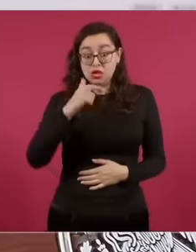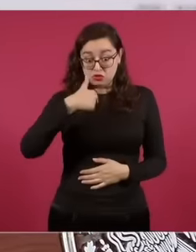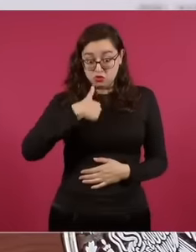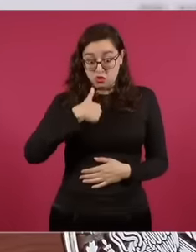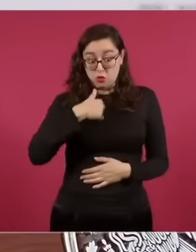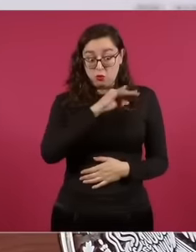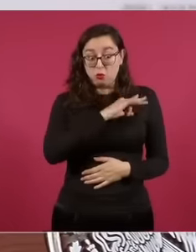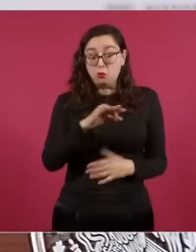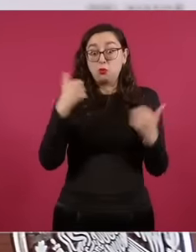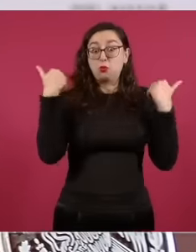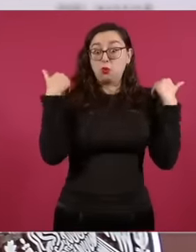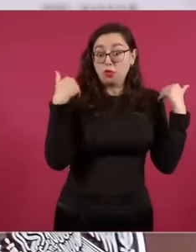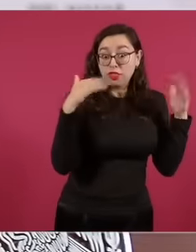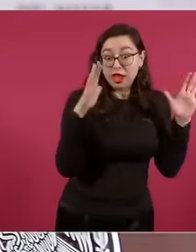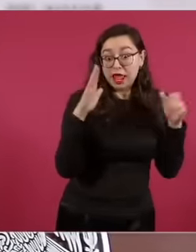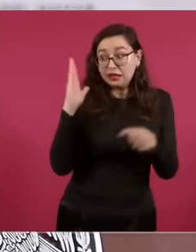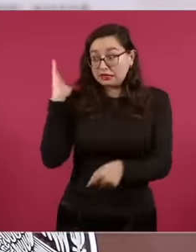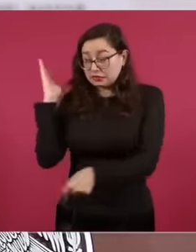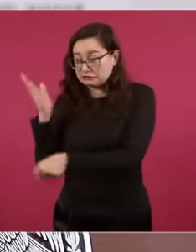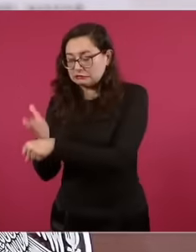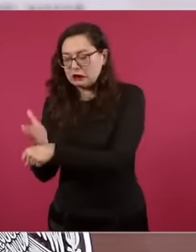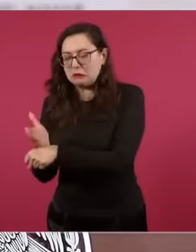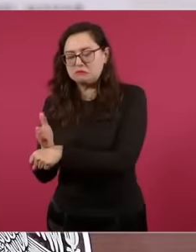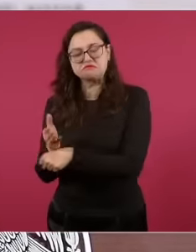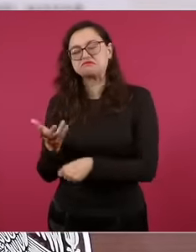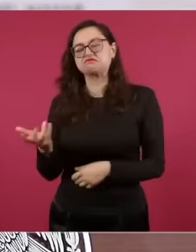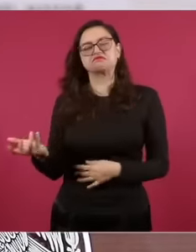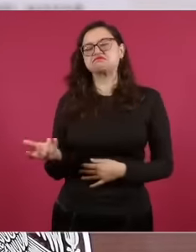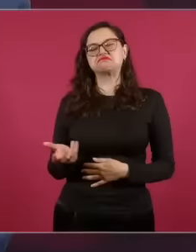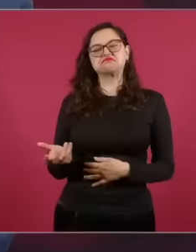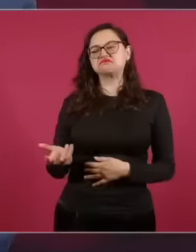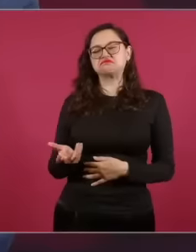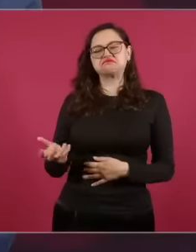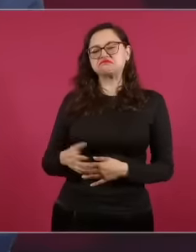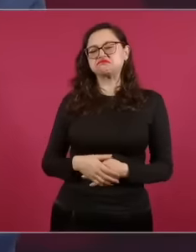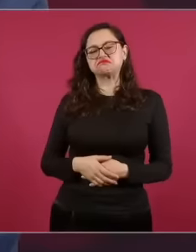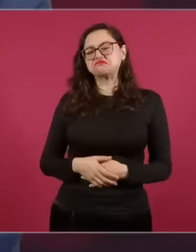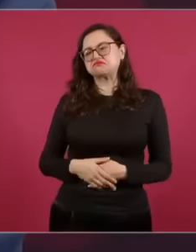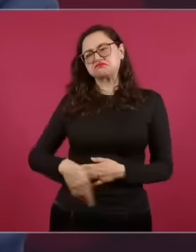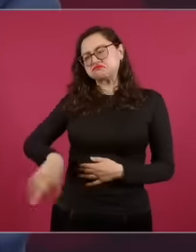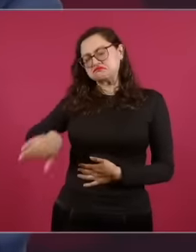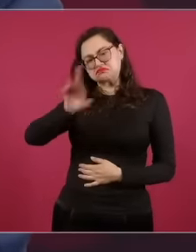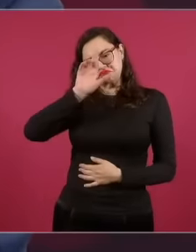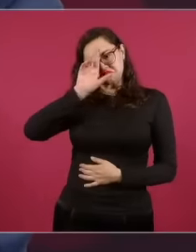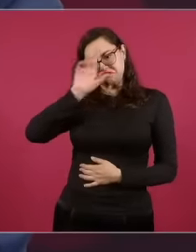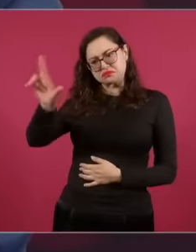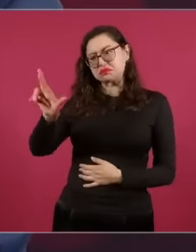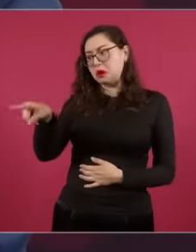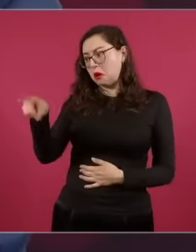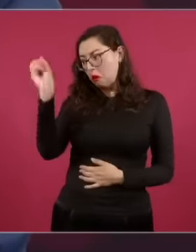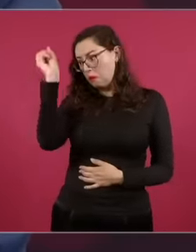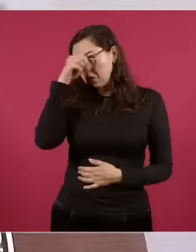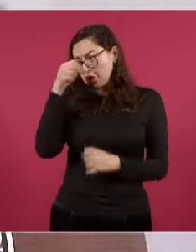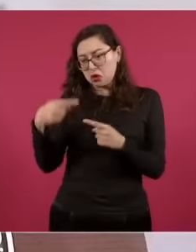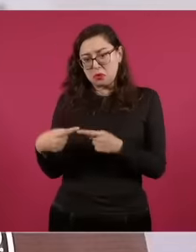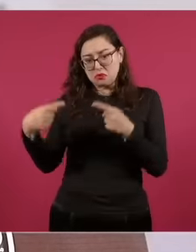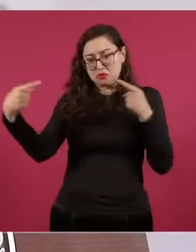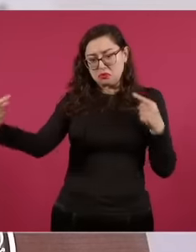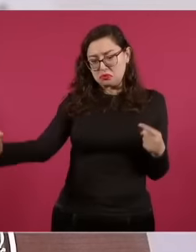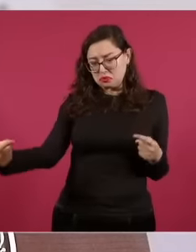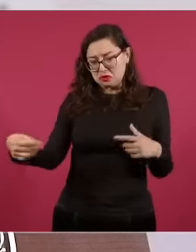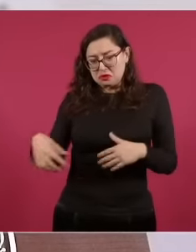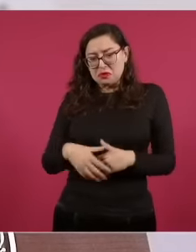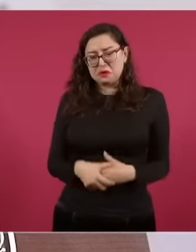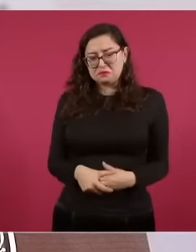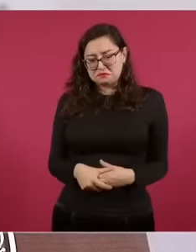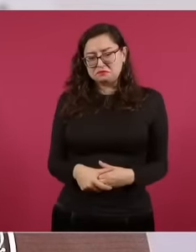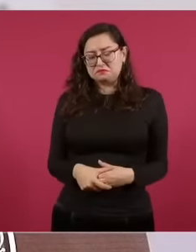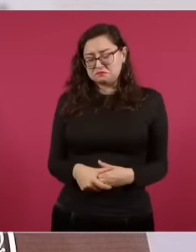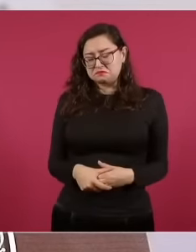it would be up to us. It guarantees the right to dissent and the right to